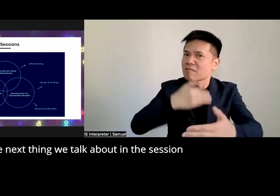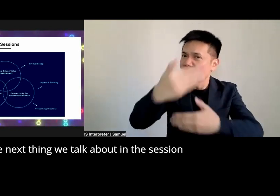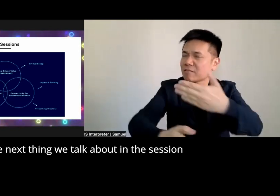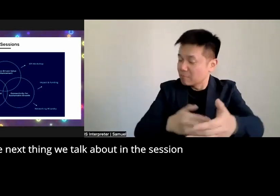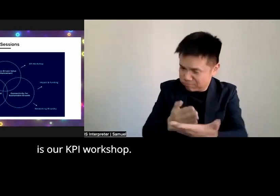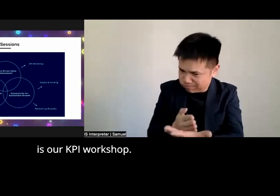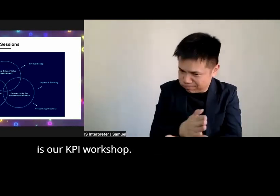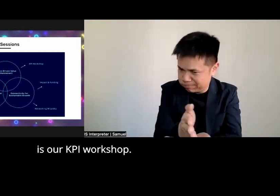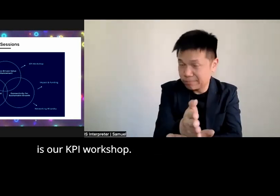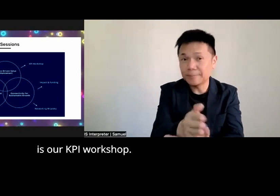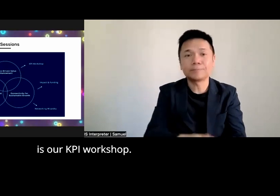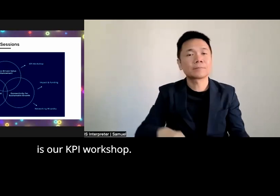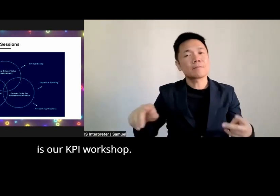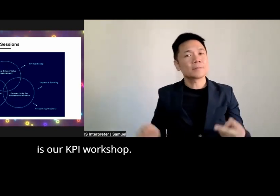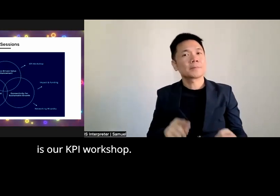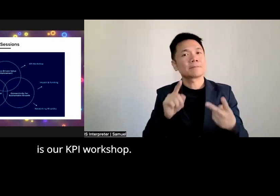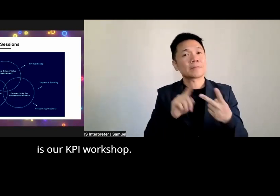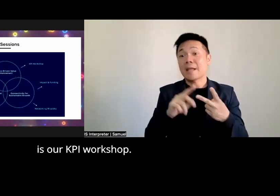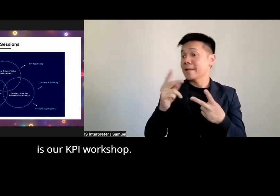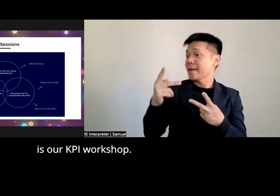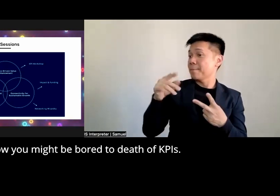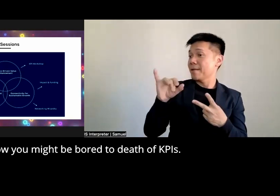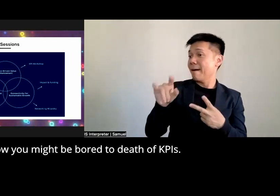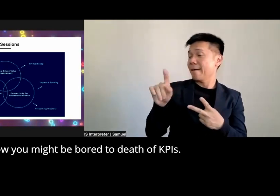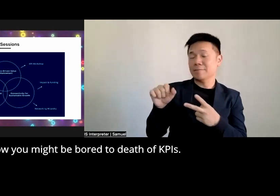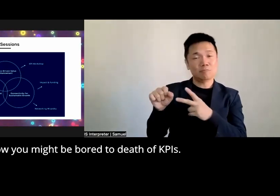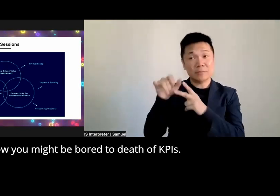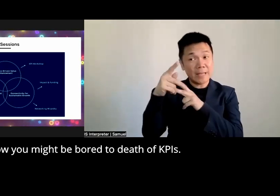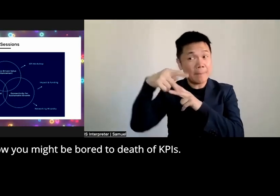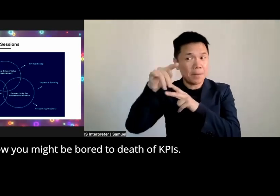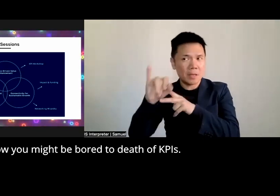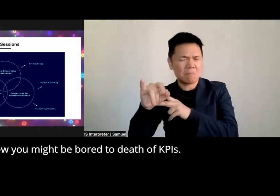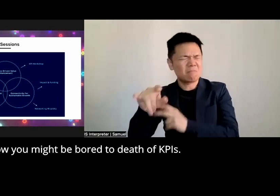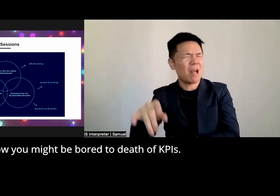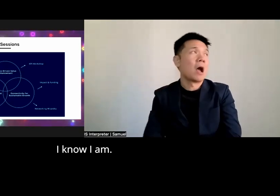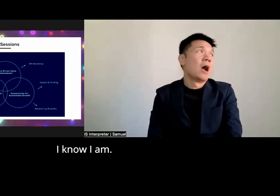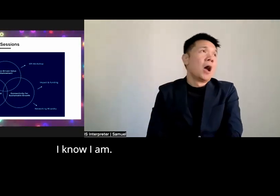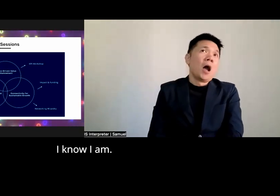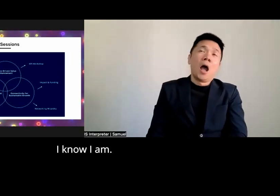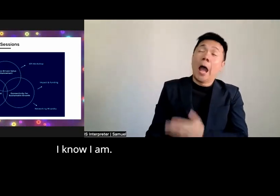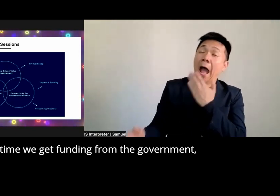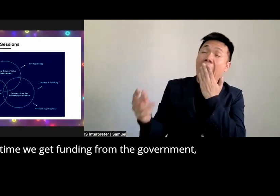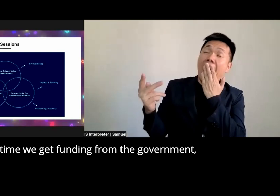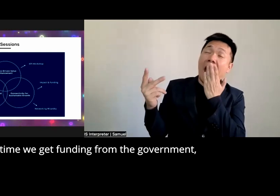this session is our kpi Workshop now you might be bored to the death of kpis I know I am every time